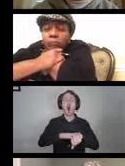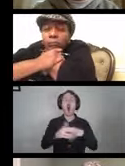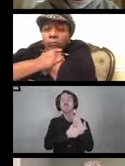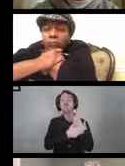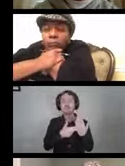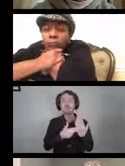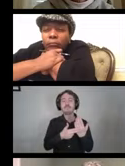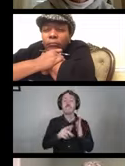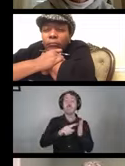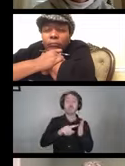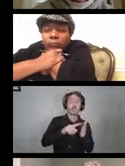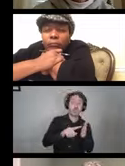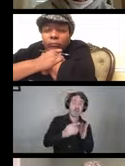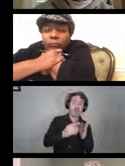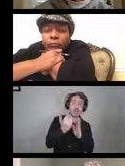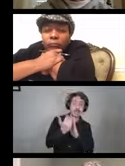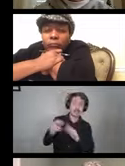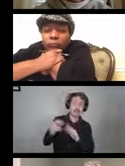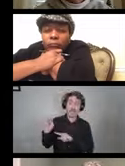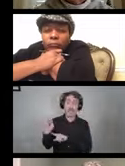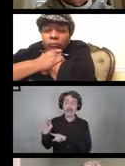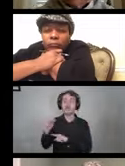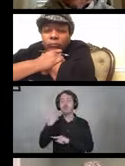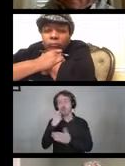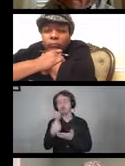against that List N that we talked about.